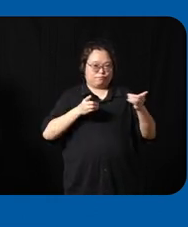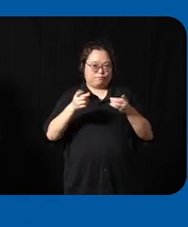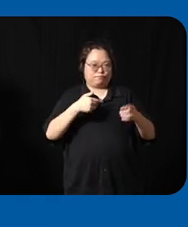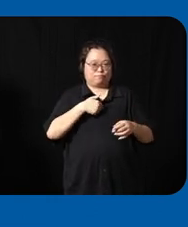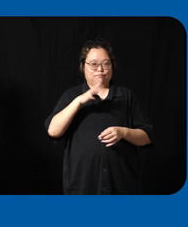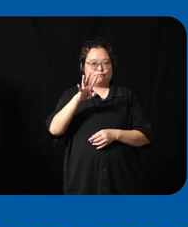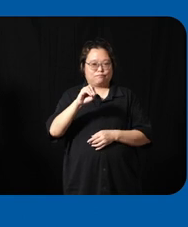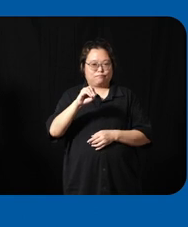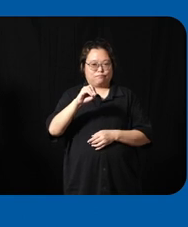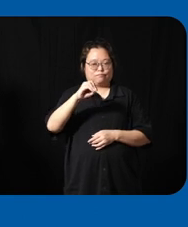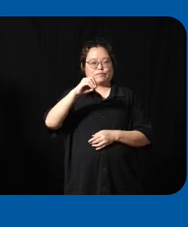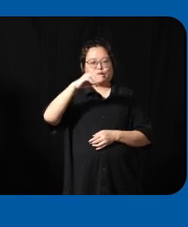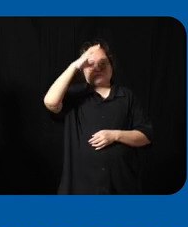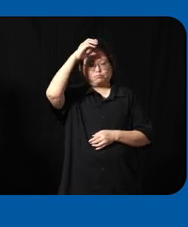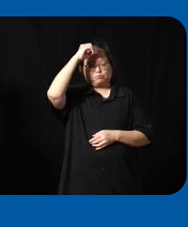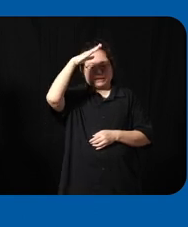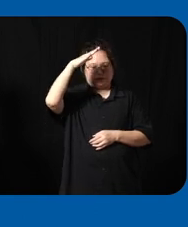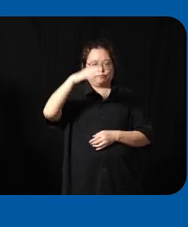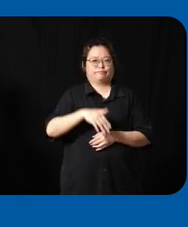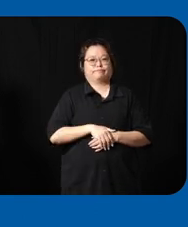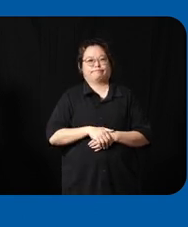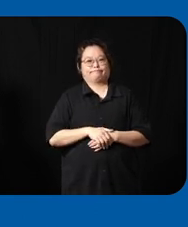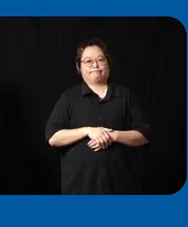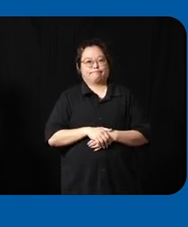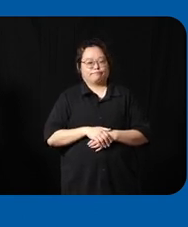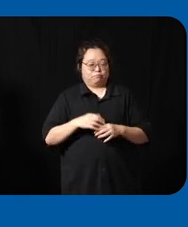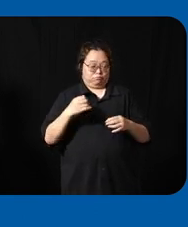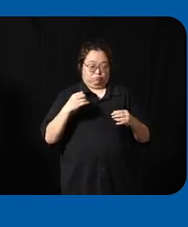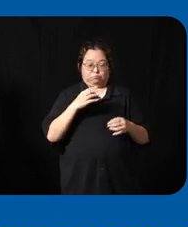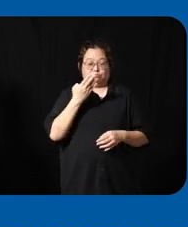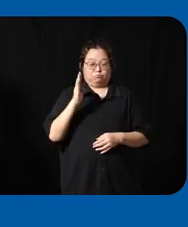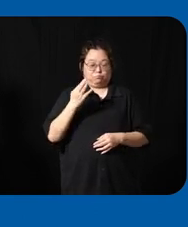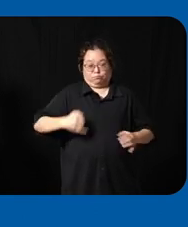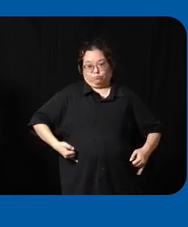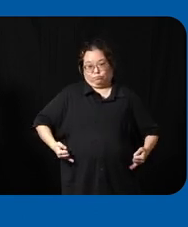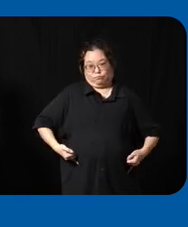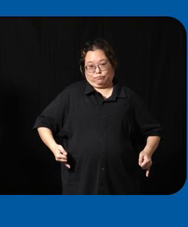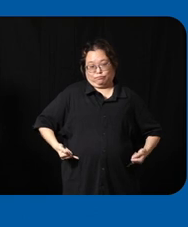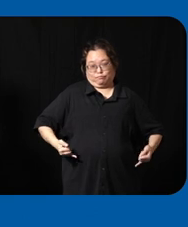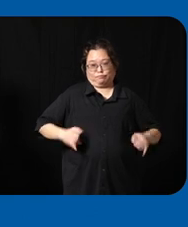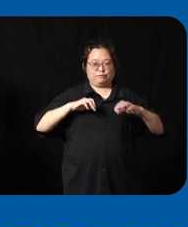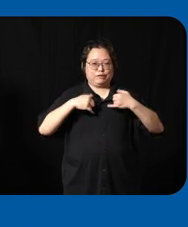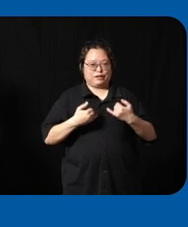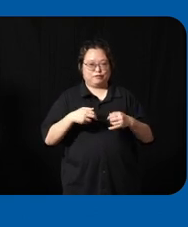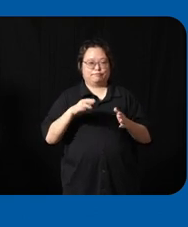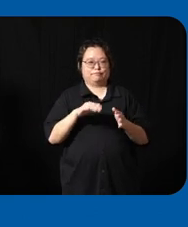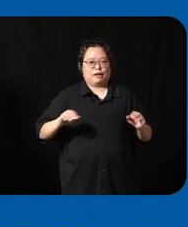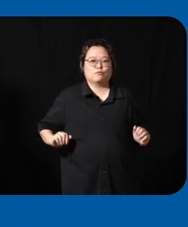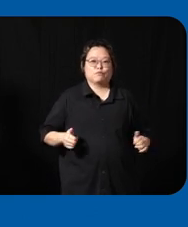uh I'm wearing a jacket and uh blue jeans and sitting very comfortably on my wheelchair uh so